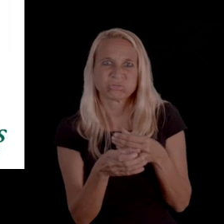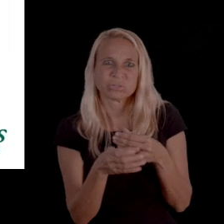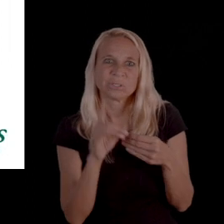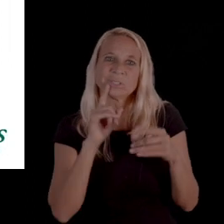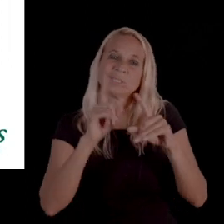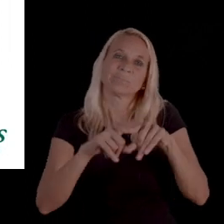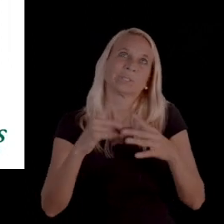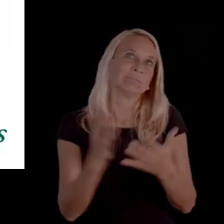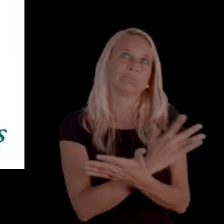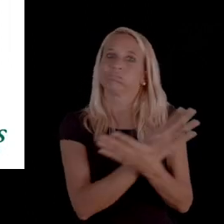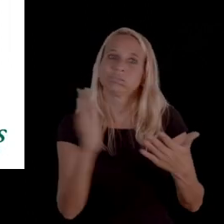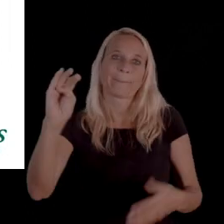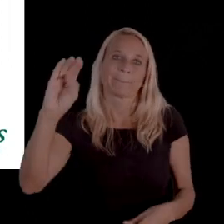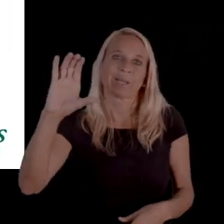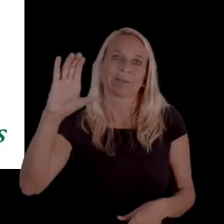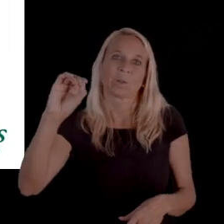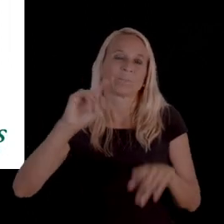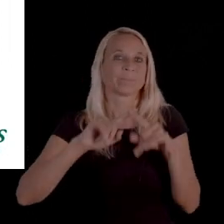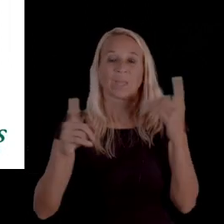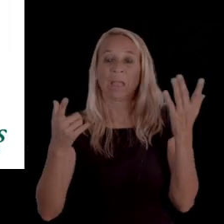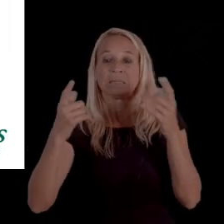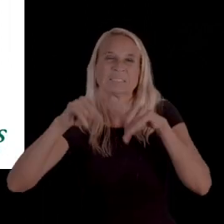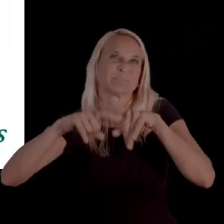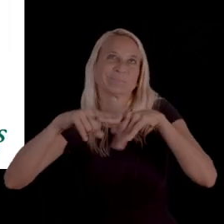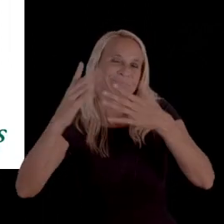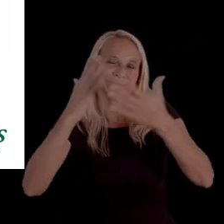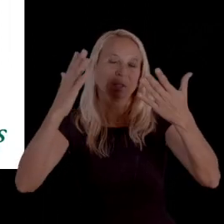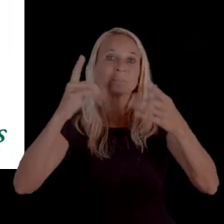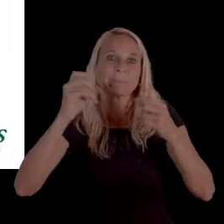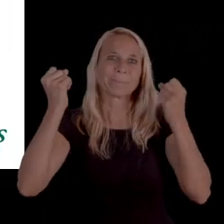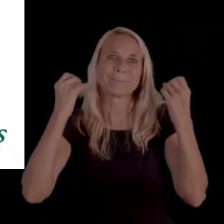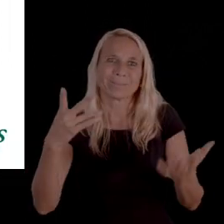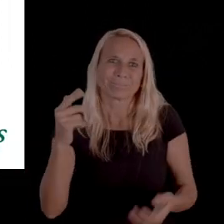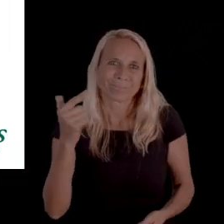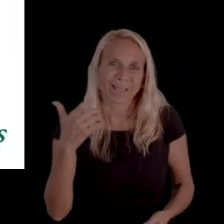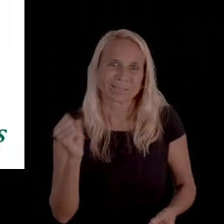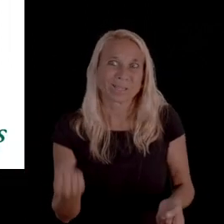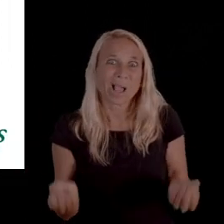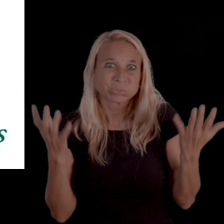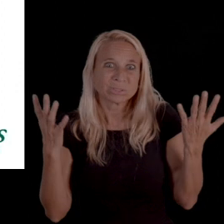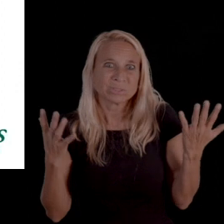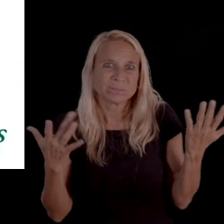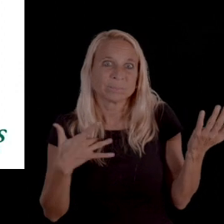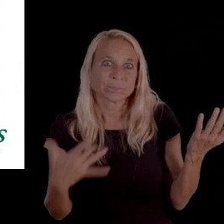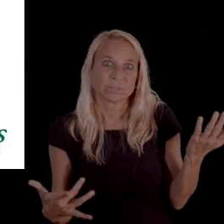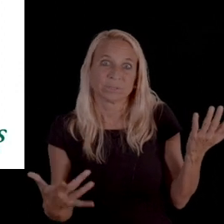And so, it normally can range depending on the MCO, but how many pages is it total?